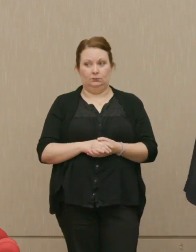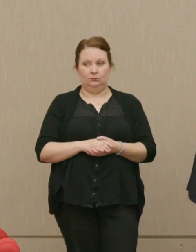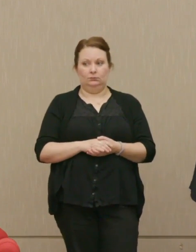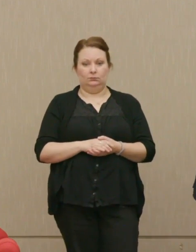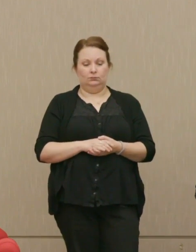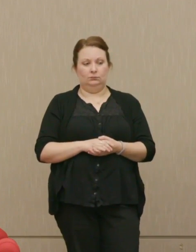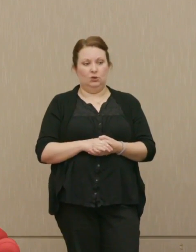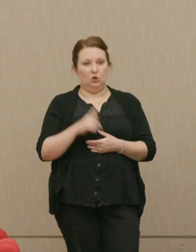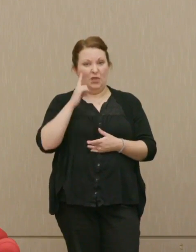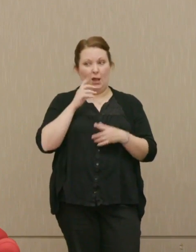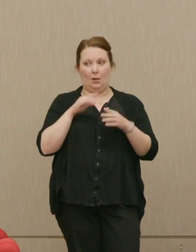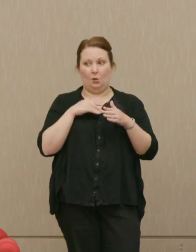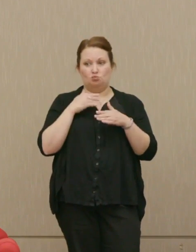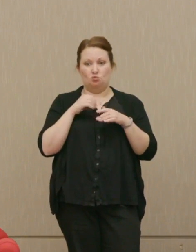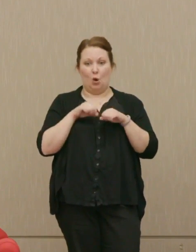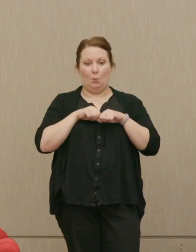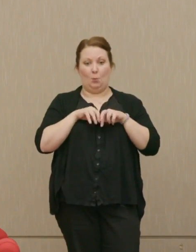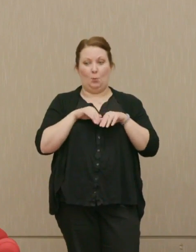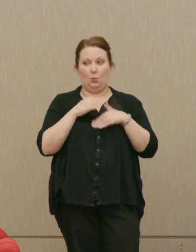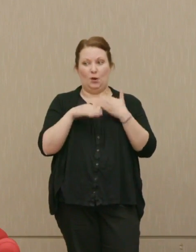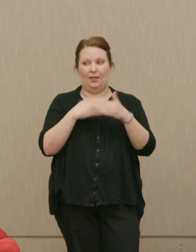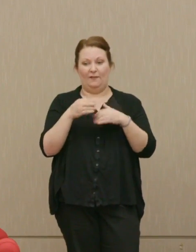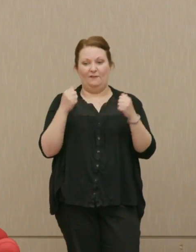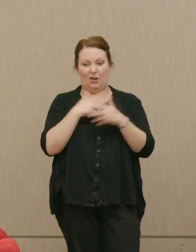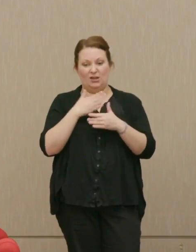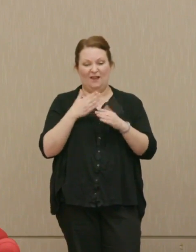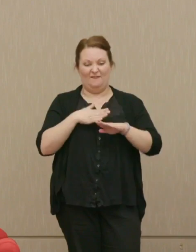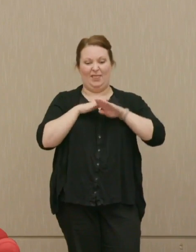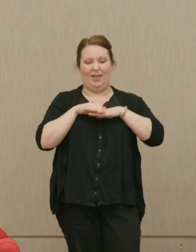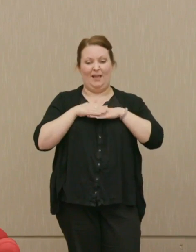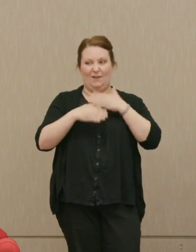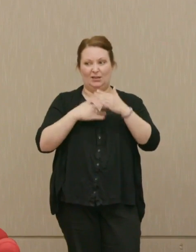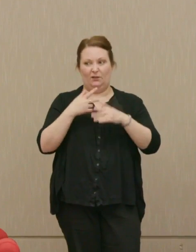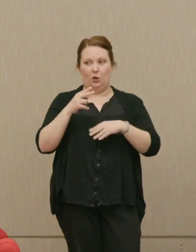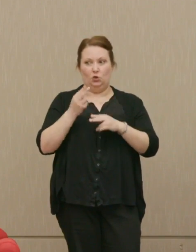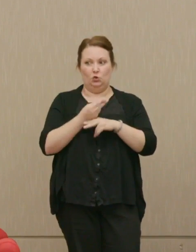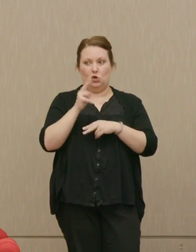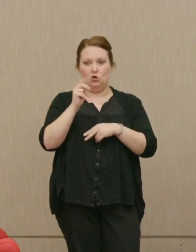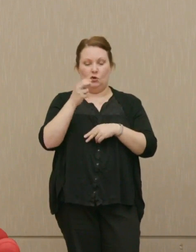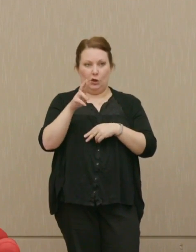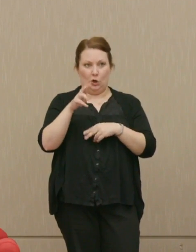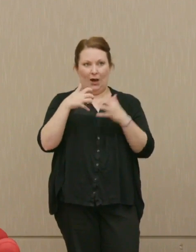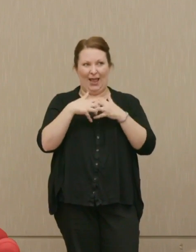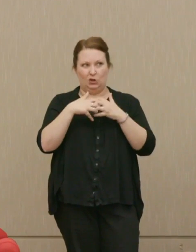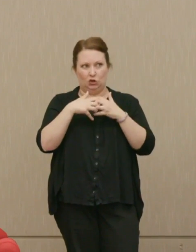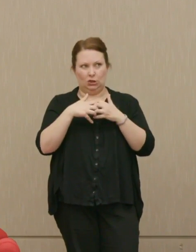Do you think proliferation fears affect the advancements in the use of nuclear energy? Dr. Ellsberg: Hmm.